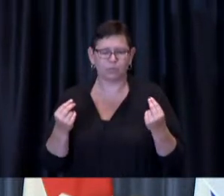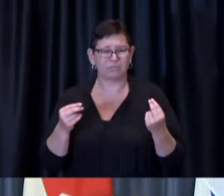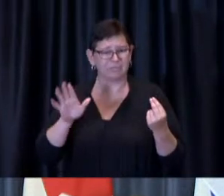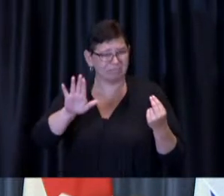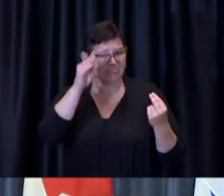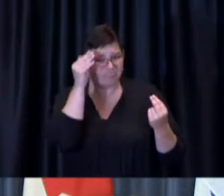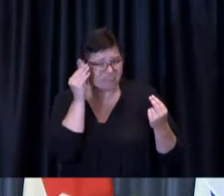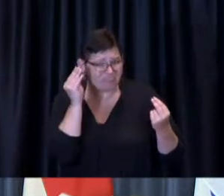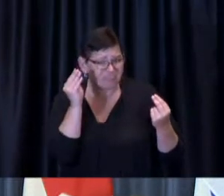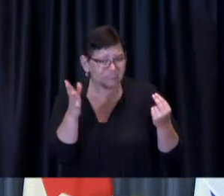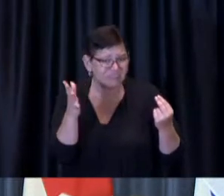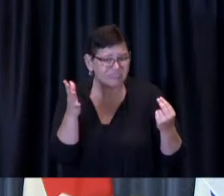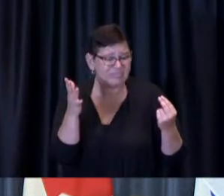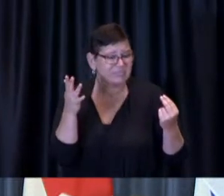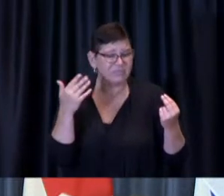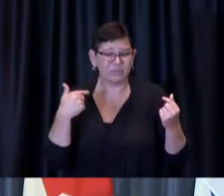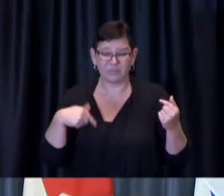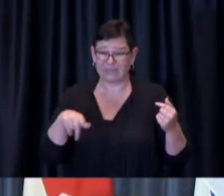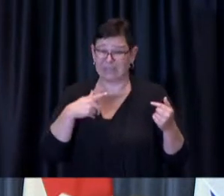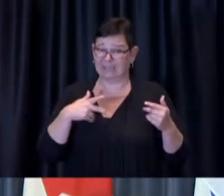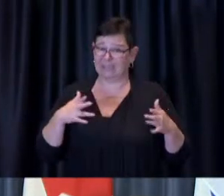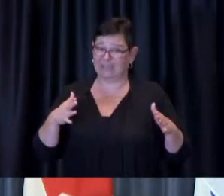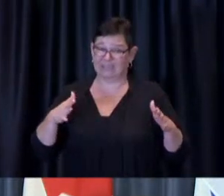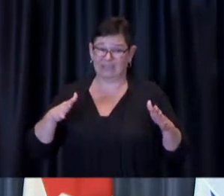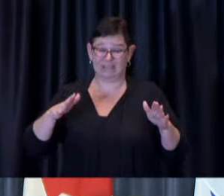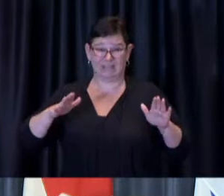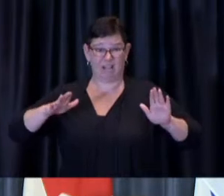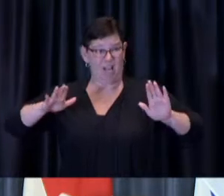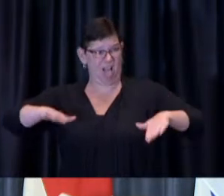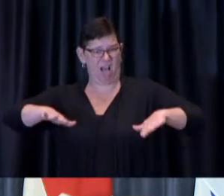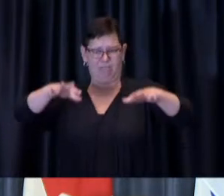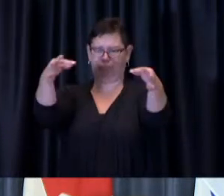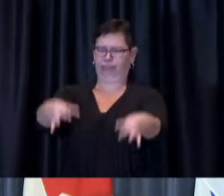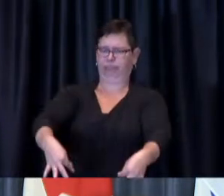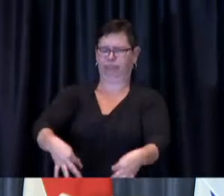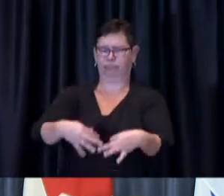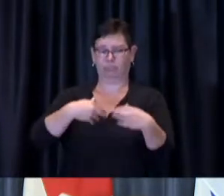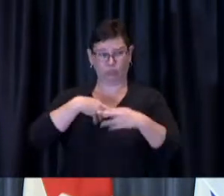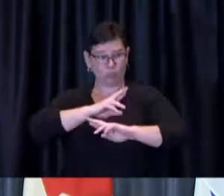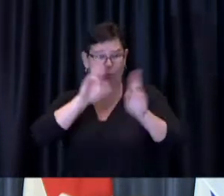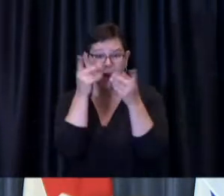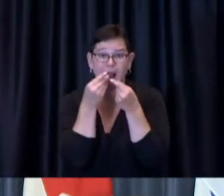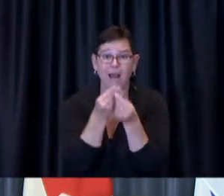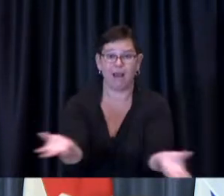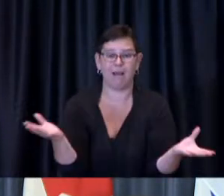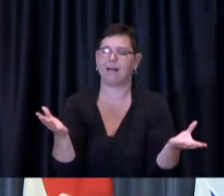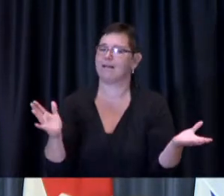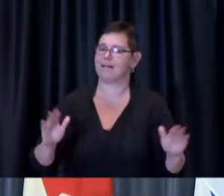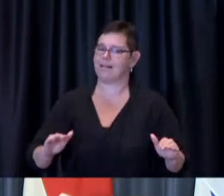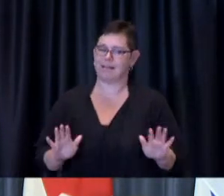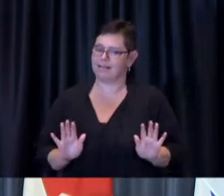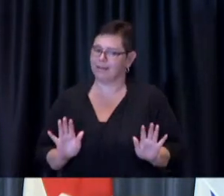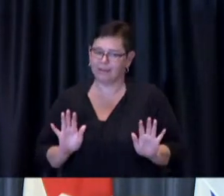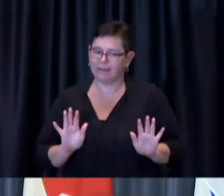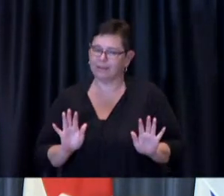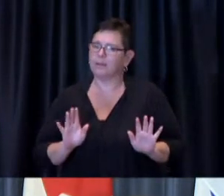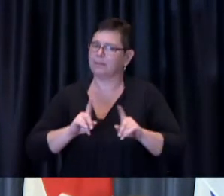the moment ready to come forward with where we end up on that and uh but it is something that is under very active discussion at this moment in time and